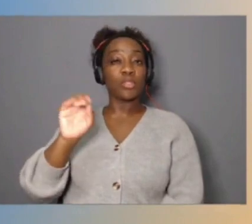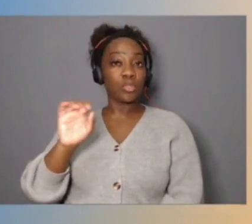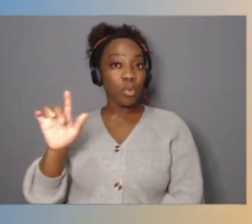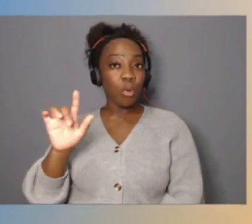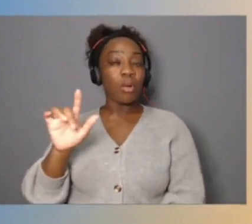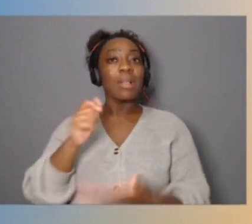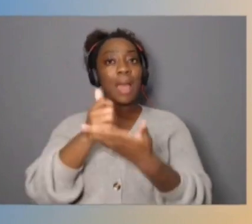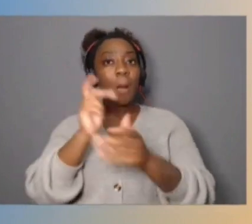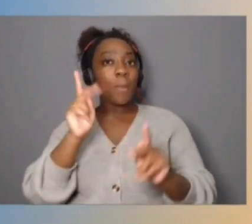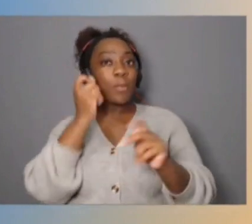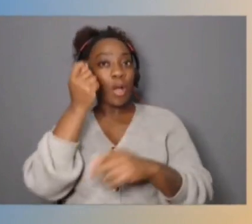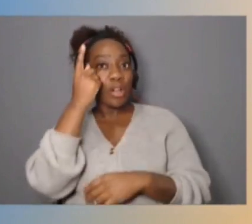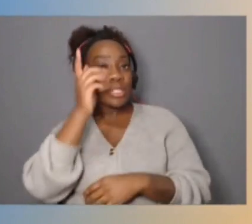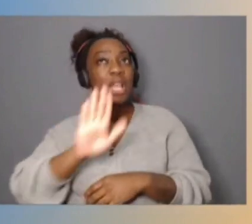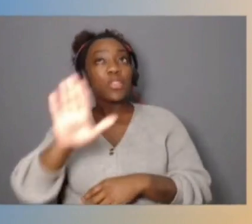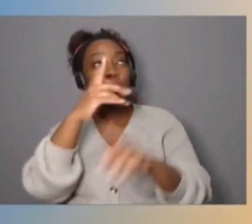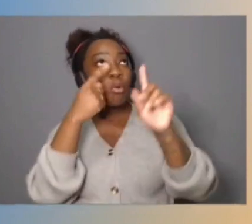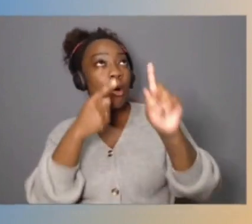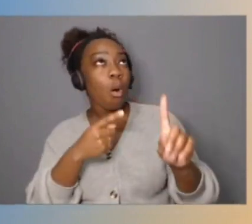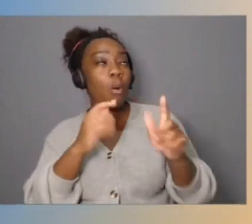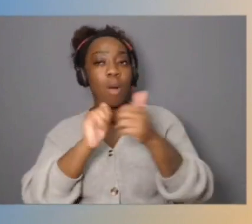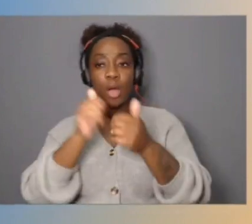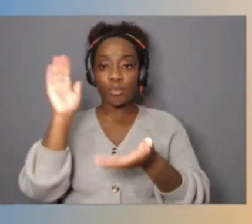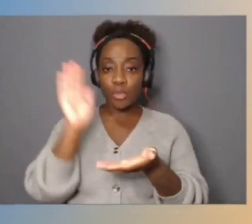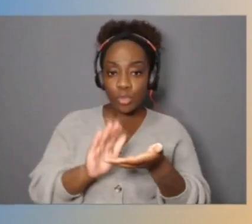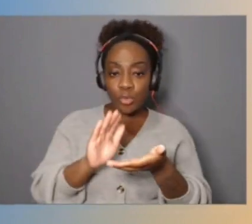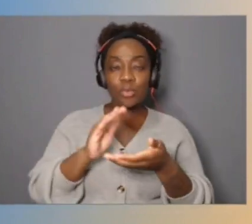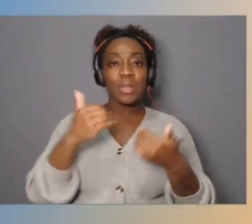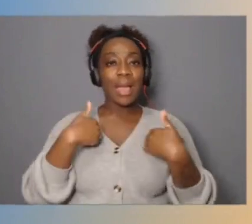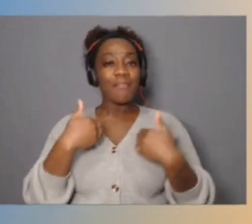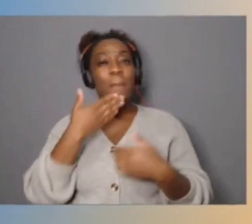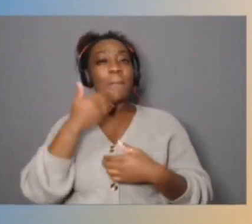about your systems and your architectures and the like.